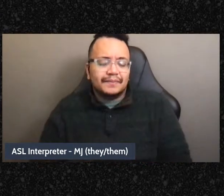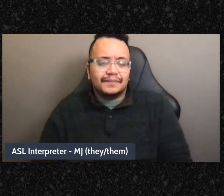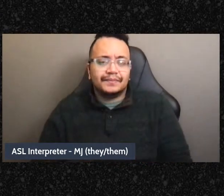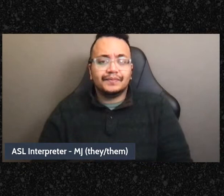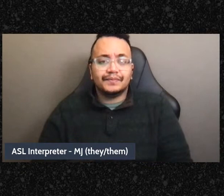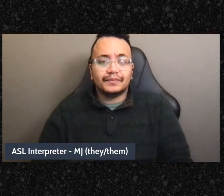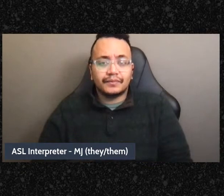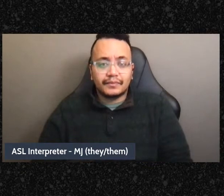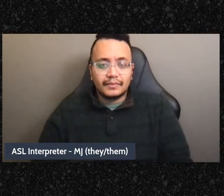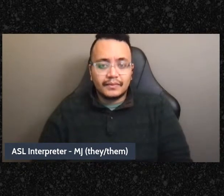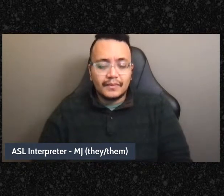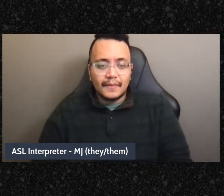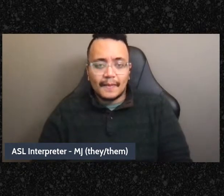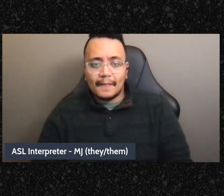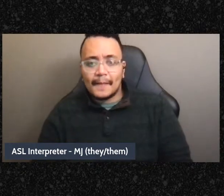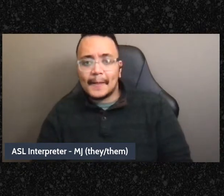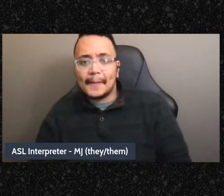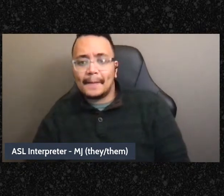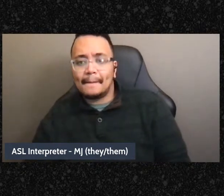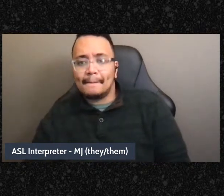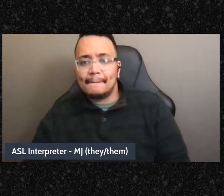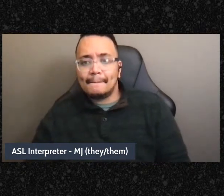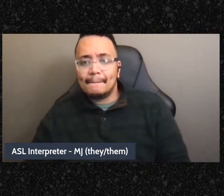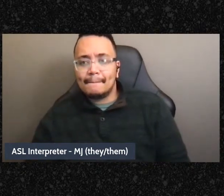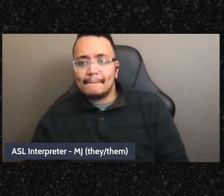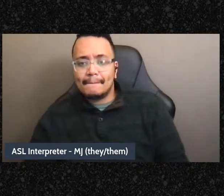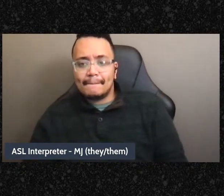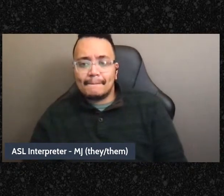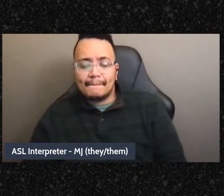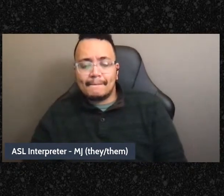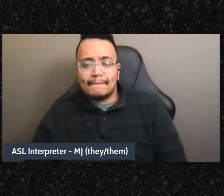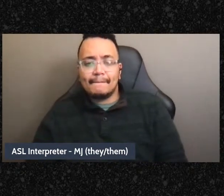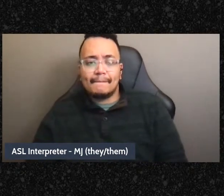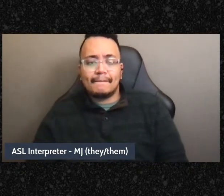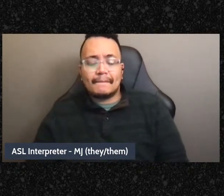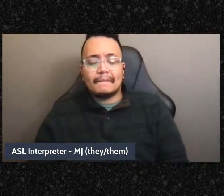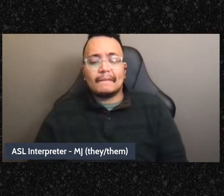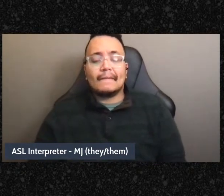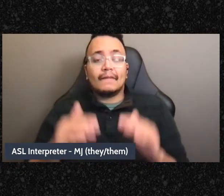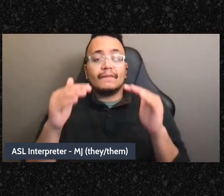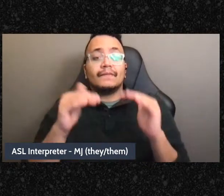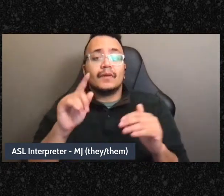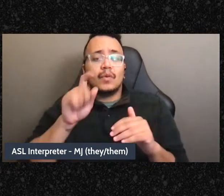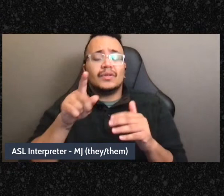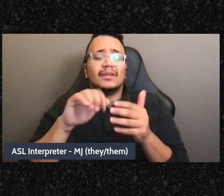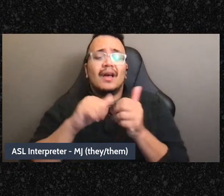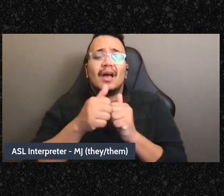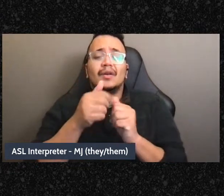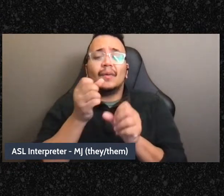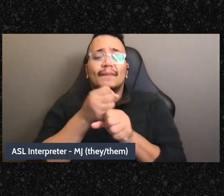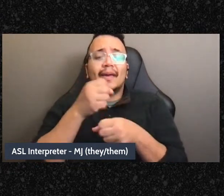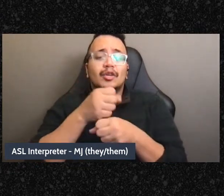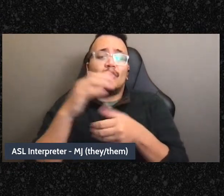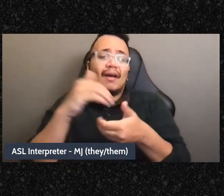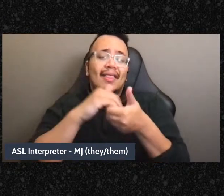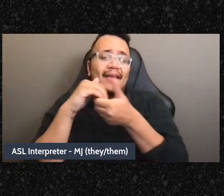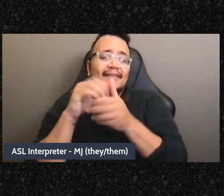you make a collective development team not become the main ones making decisions? Great I think that